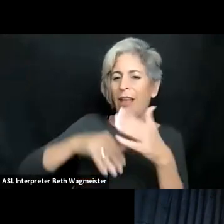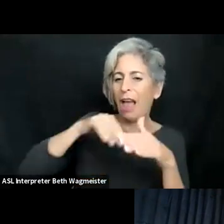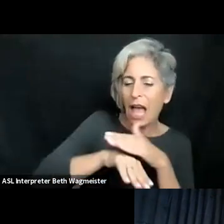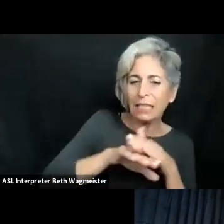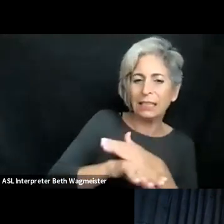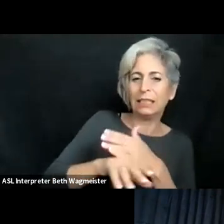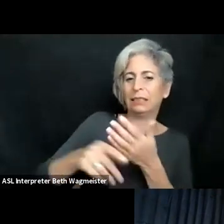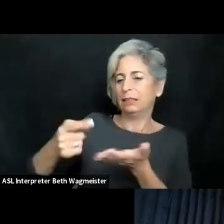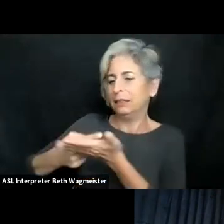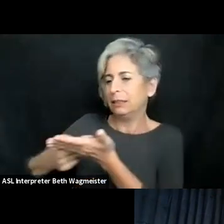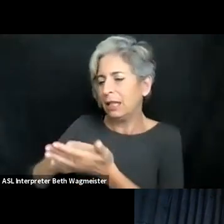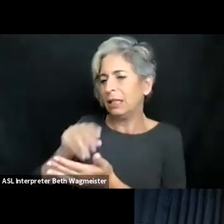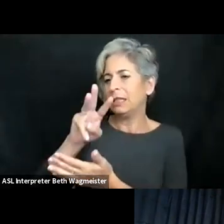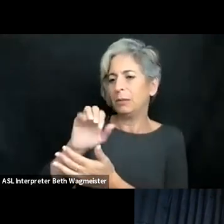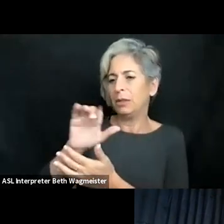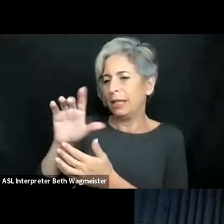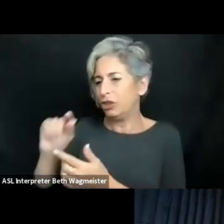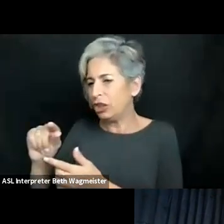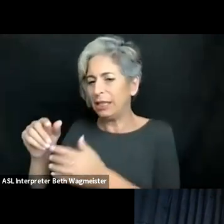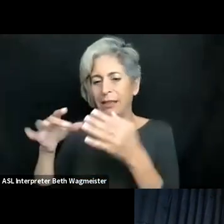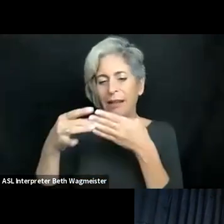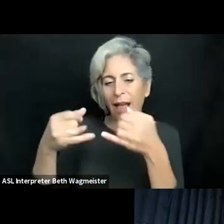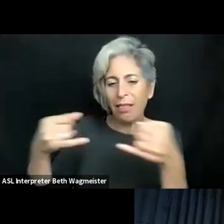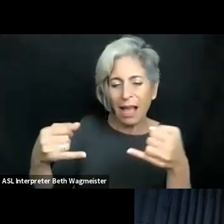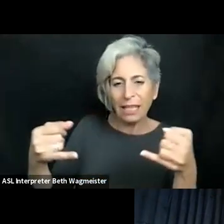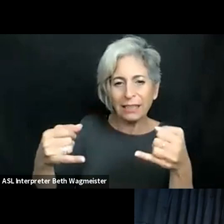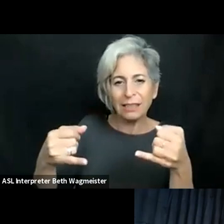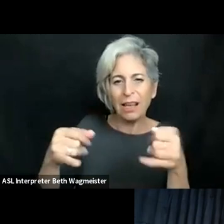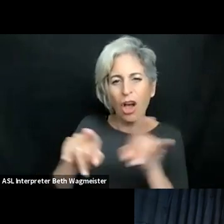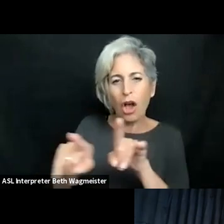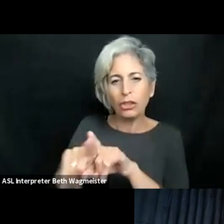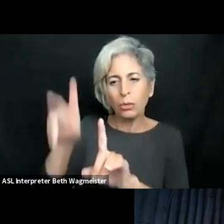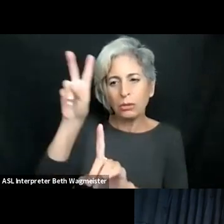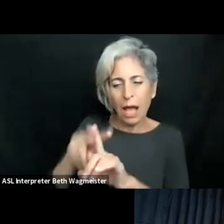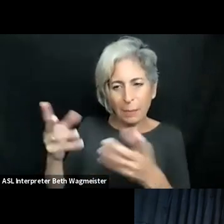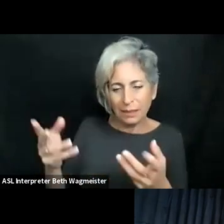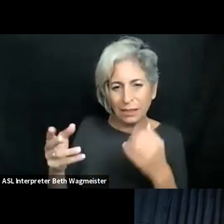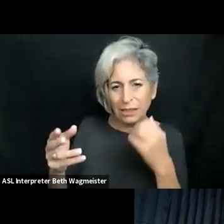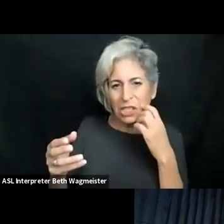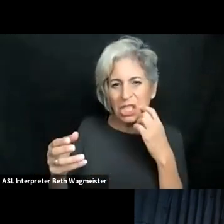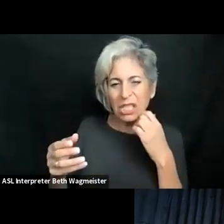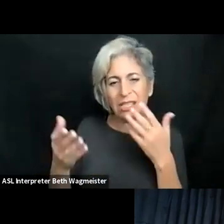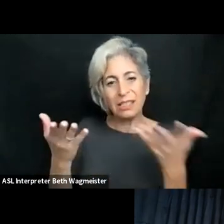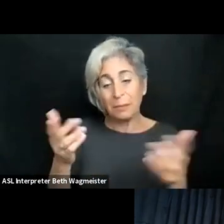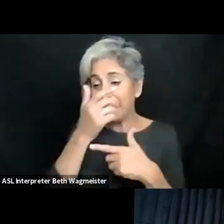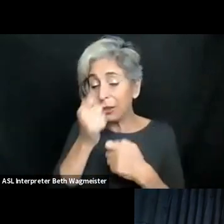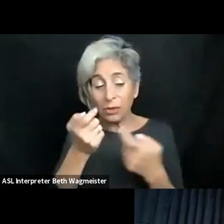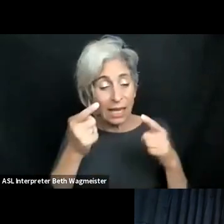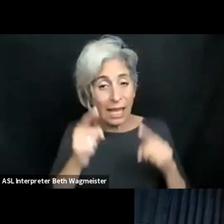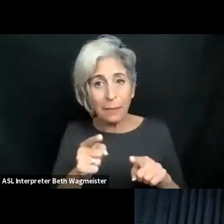lectures in this generic course let's say, that discusses universal access, the WCAG guidelines,